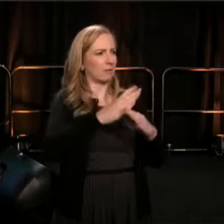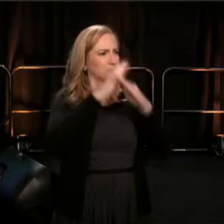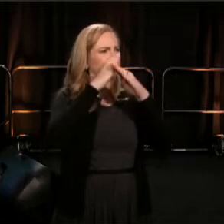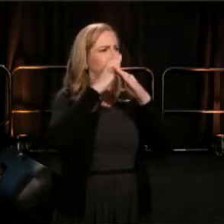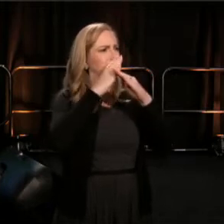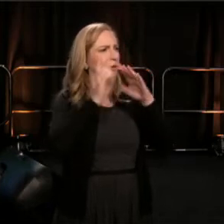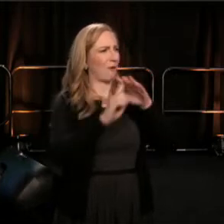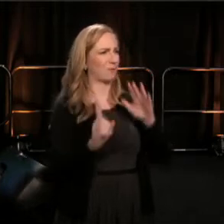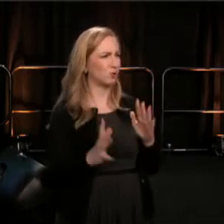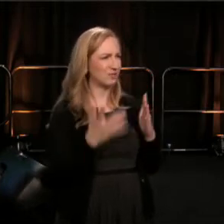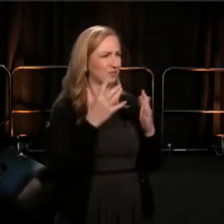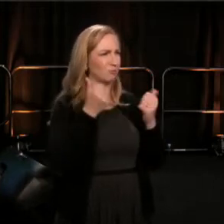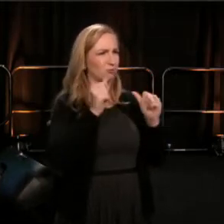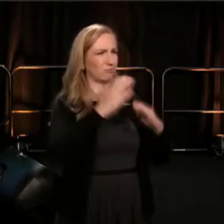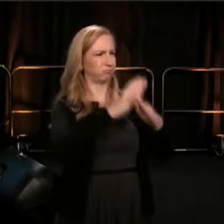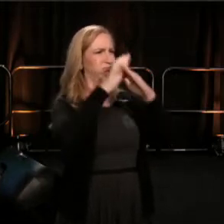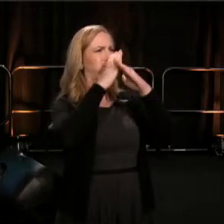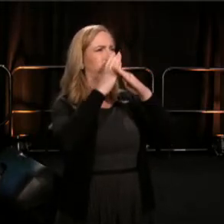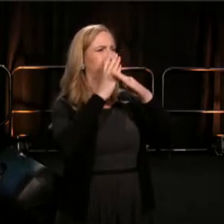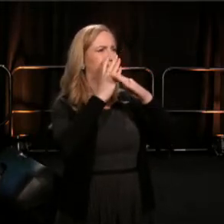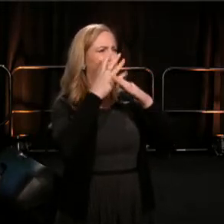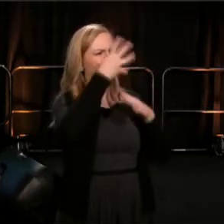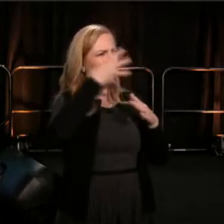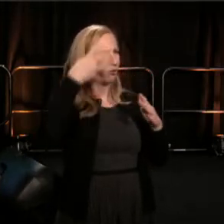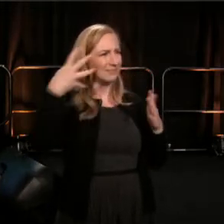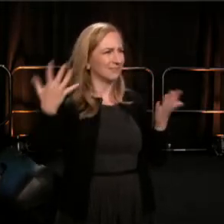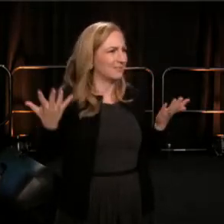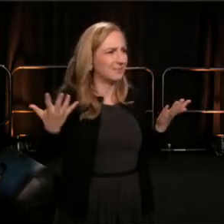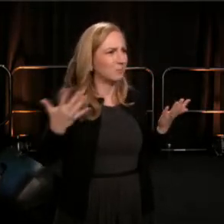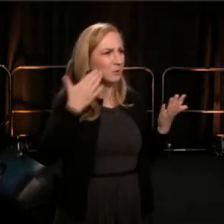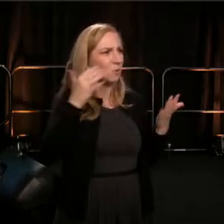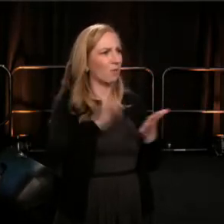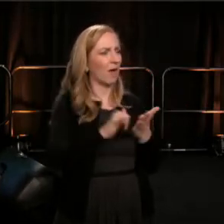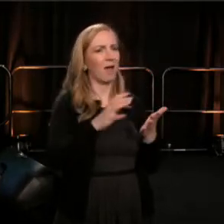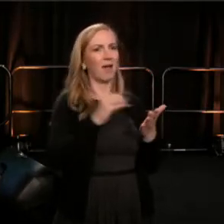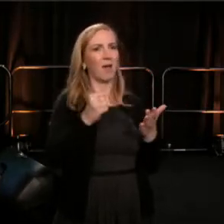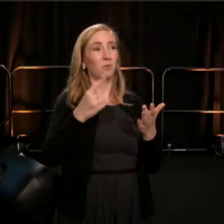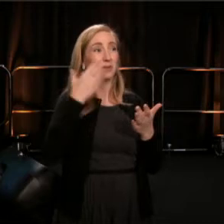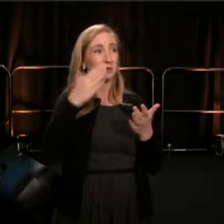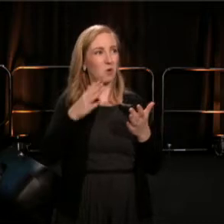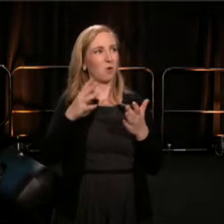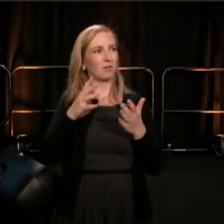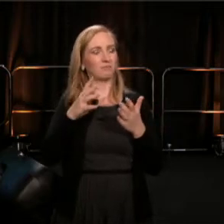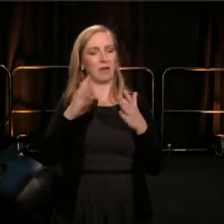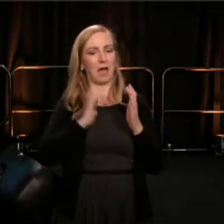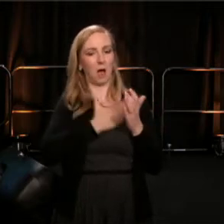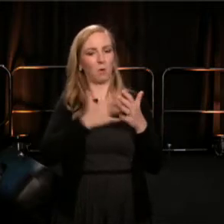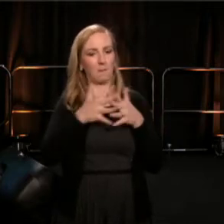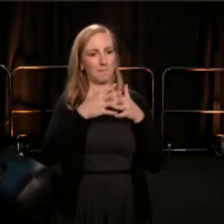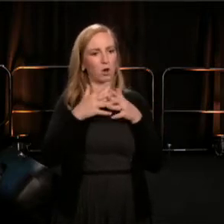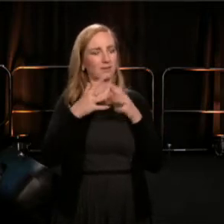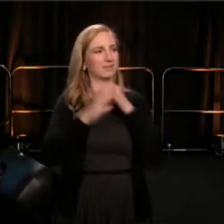We didn't know that trans and gender non-conforming people, would face dehumanizing legislation, that puts them at the risk of violence